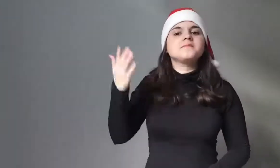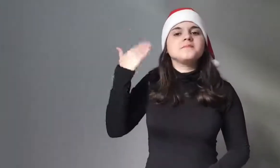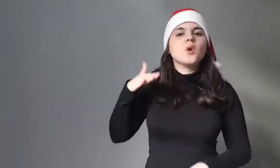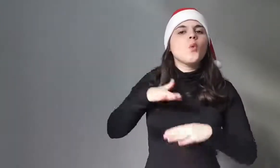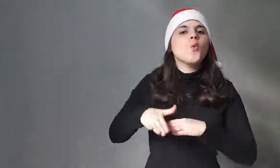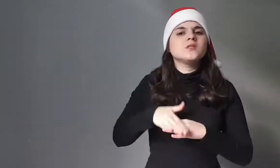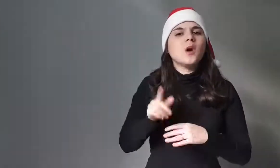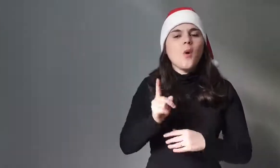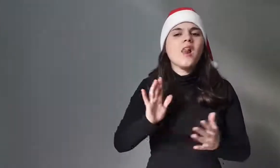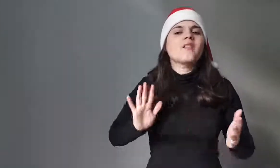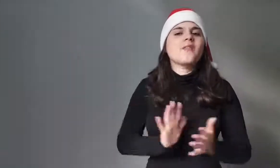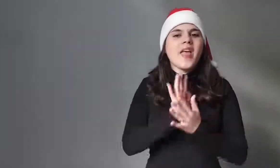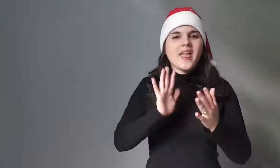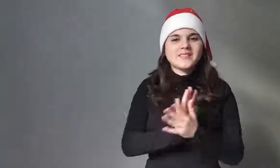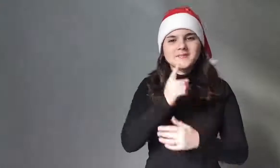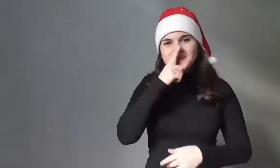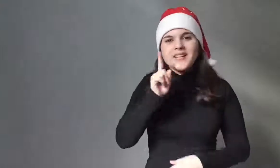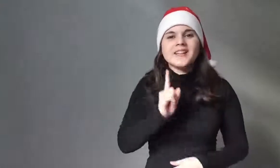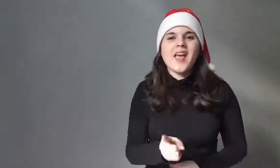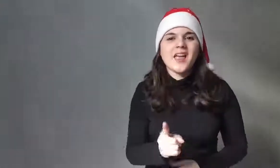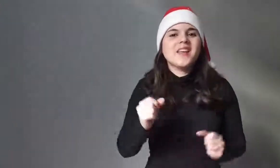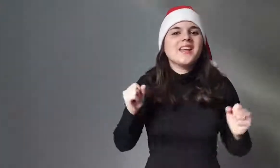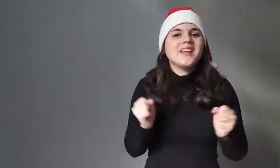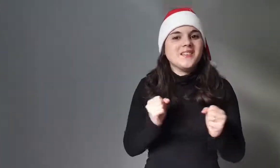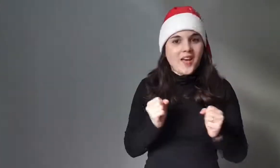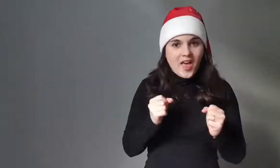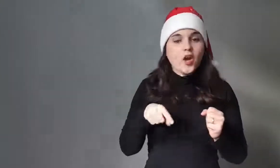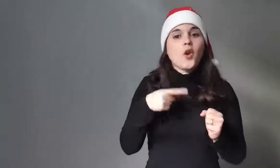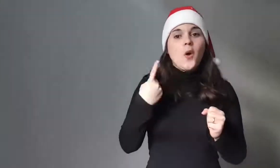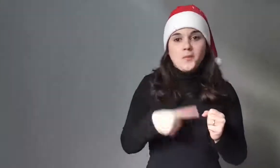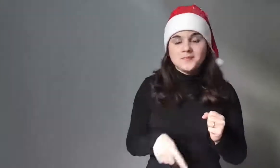the winter solstice was celebrated